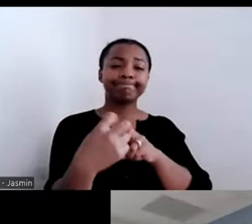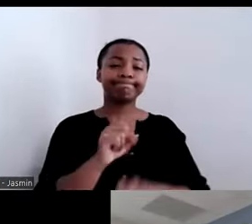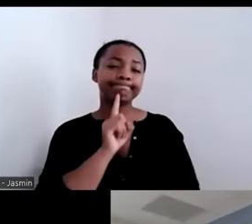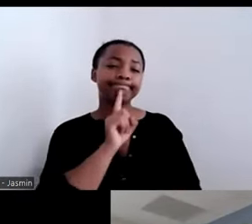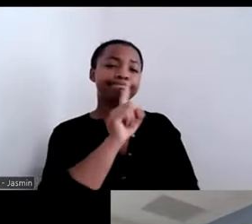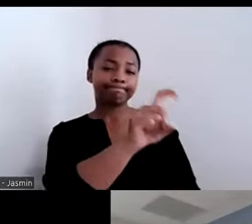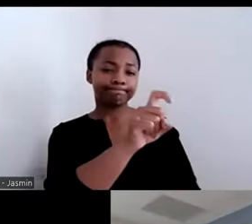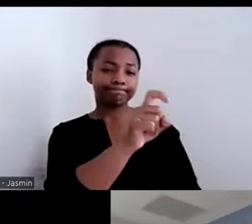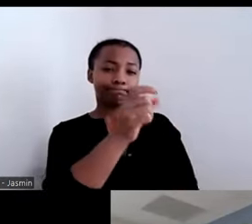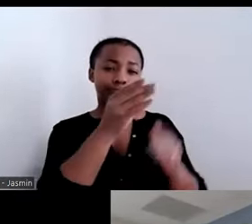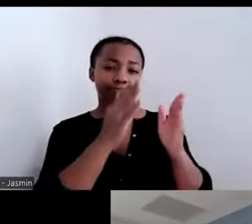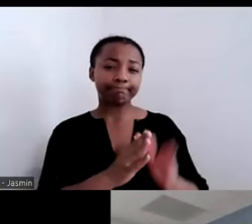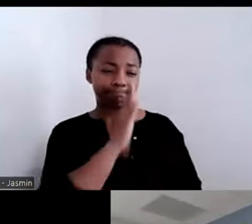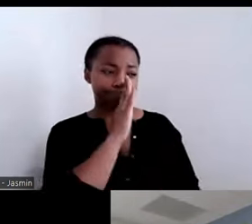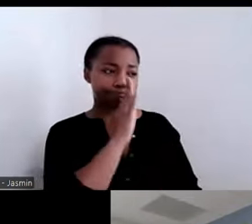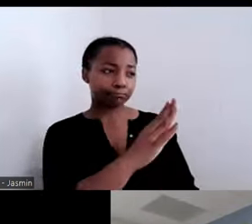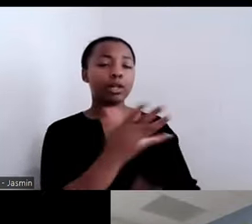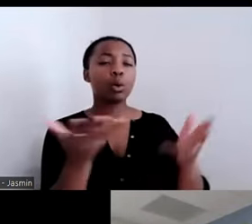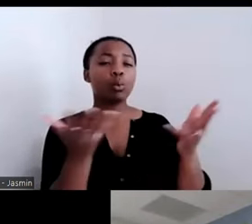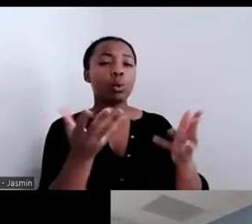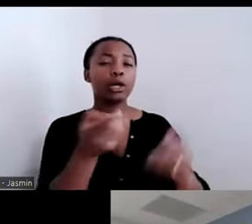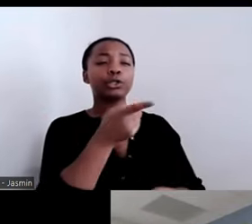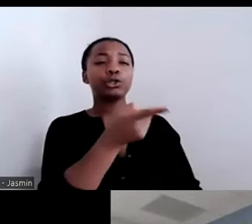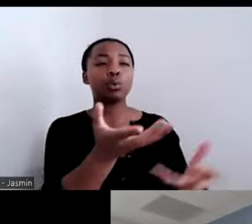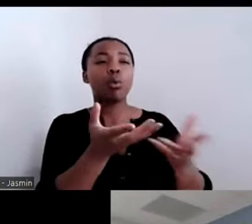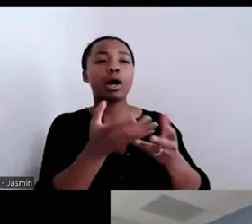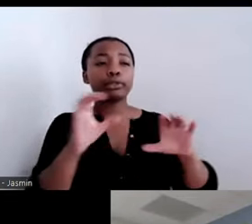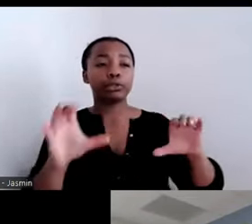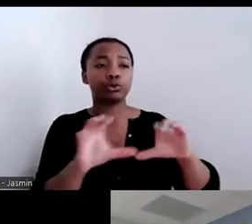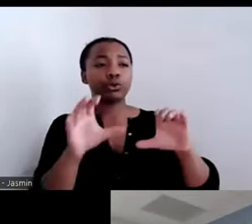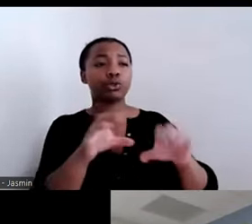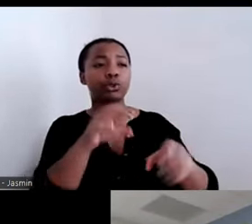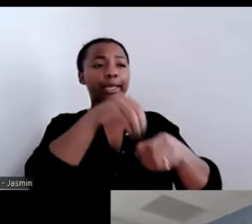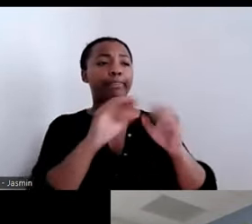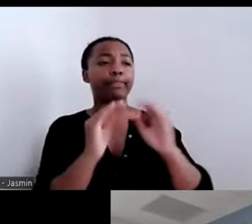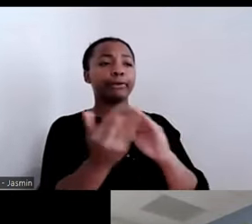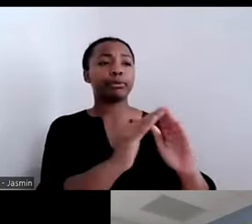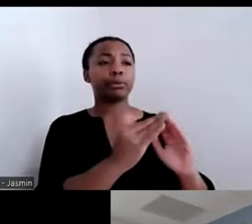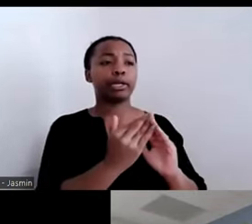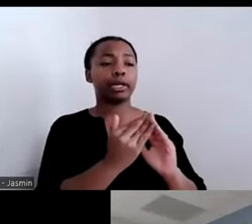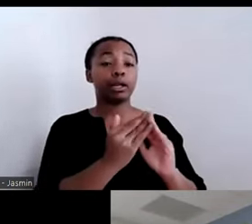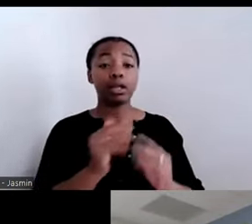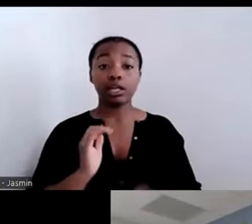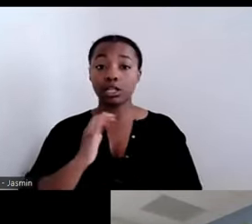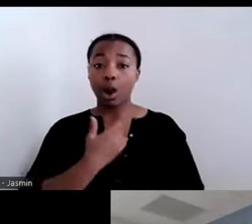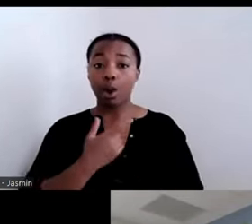"What you want to do in the community?" The goal is help them to maintain their housing